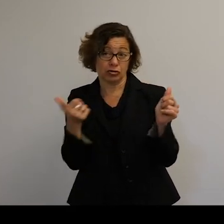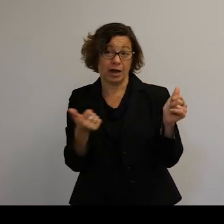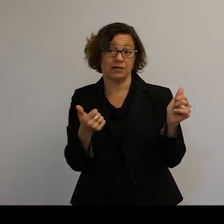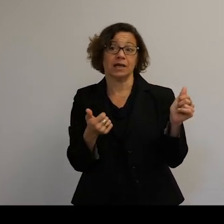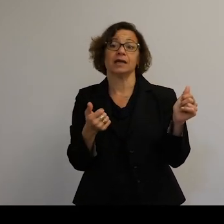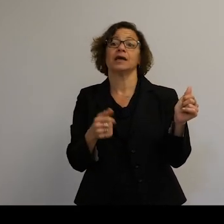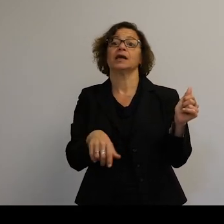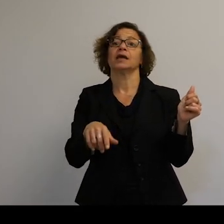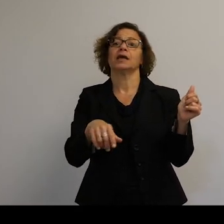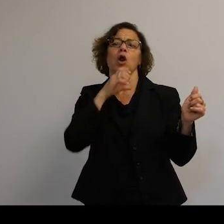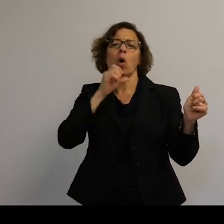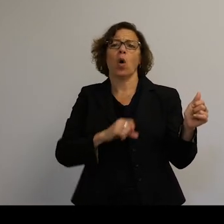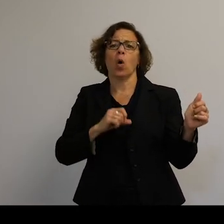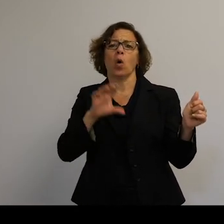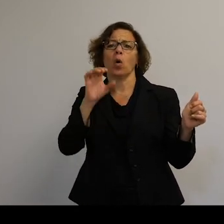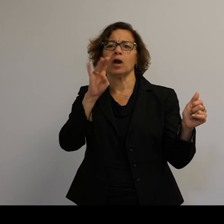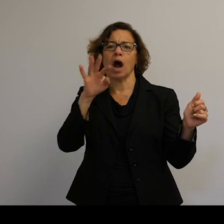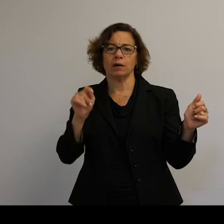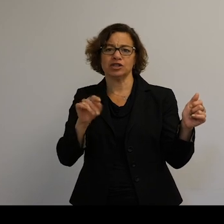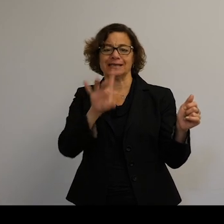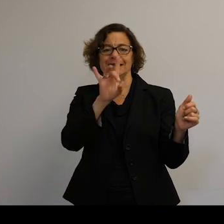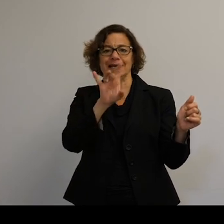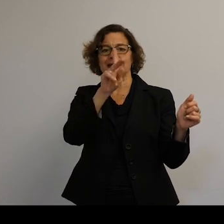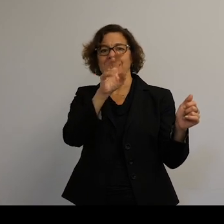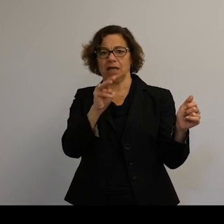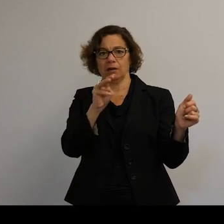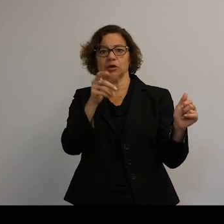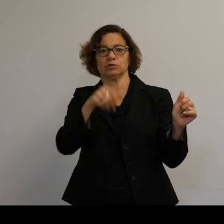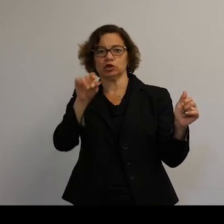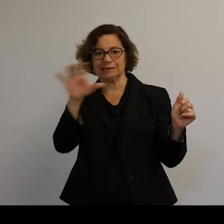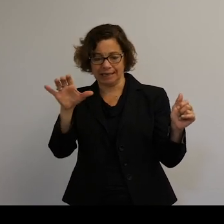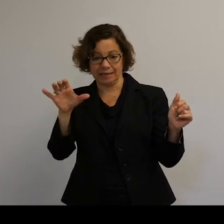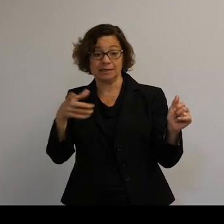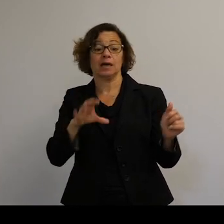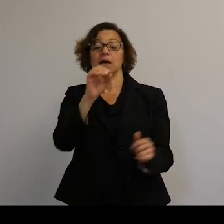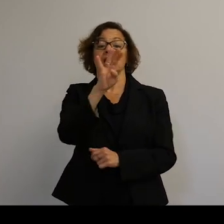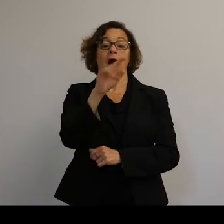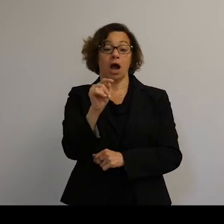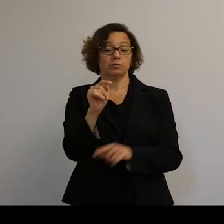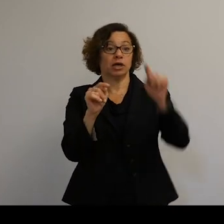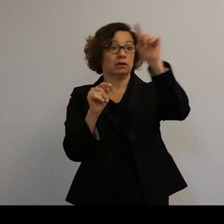So if we have an object to go in an orbit, we can put another object on exactly the same path,